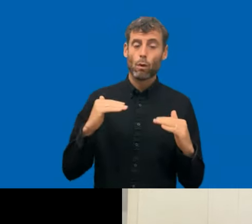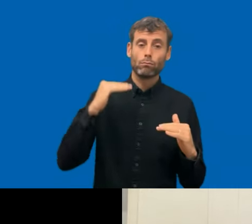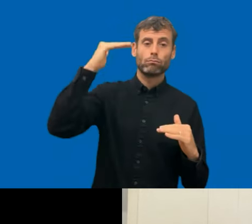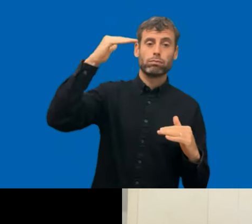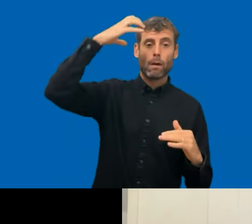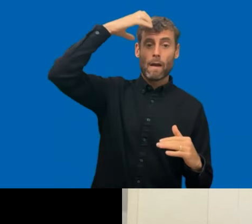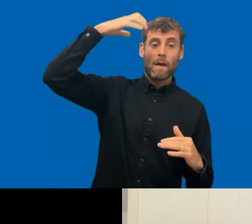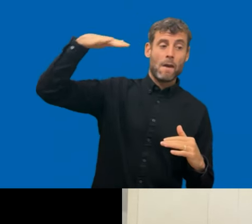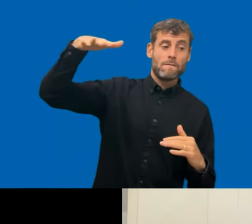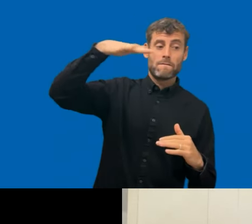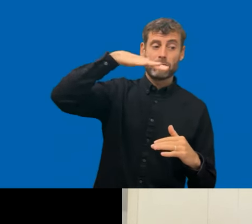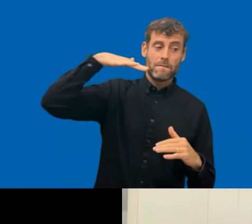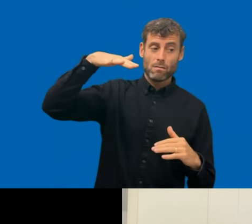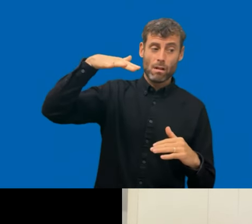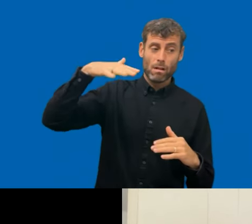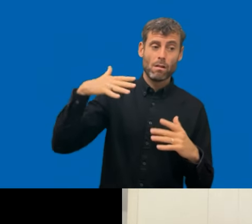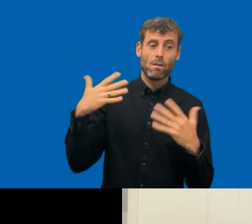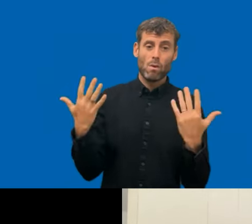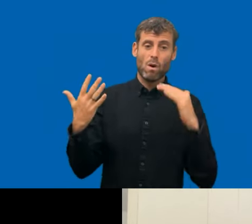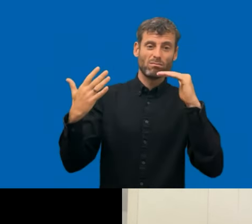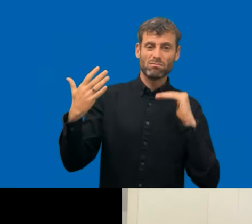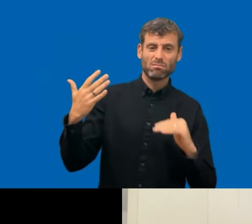Yes, yes, it is. It's one Bunderslon missing.